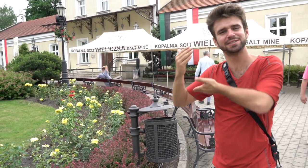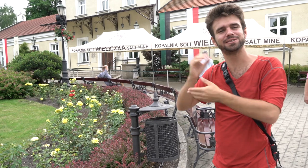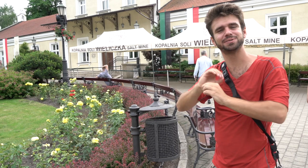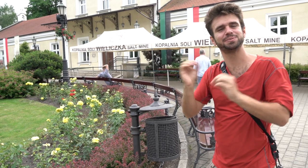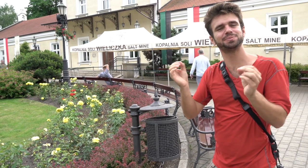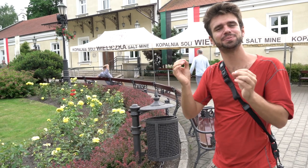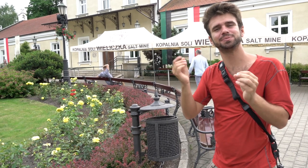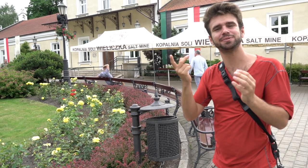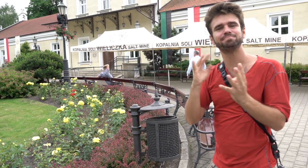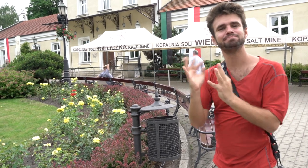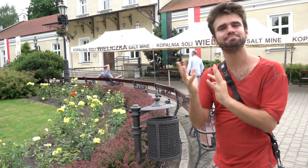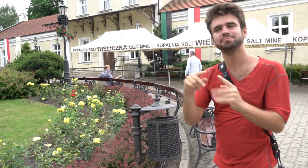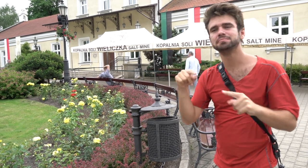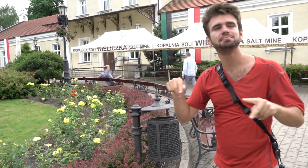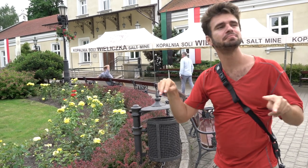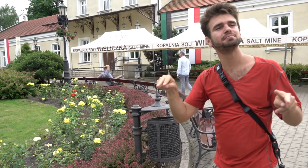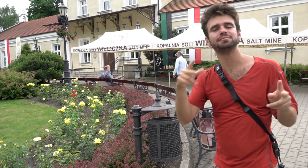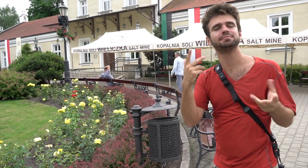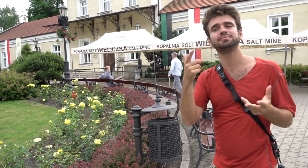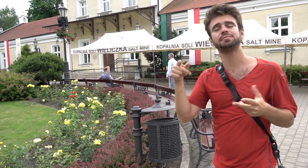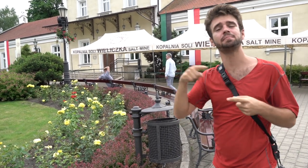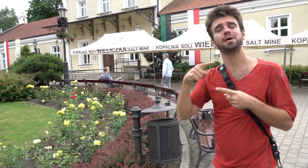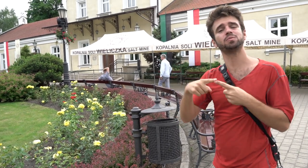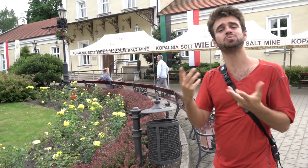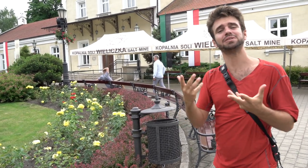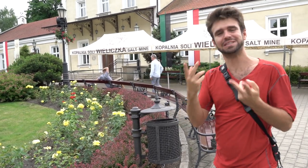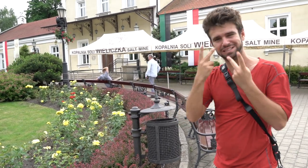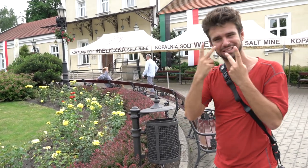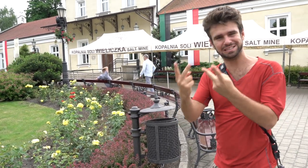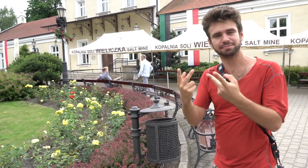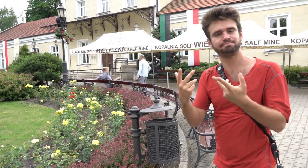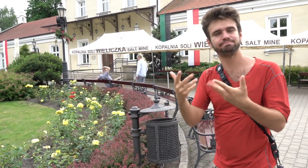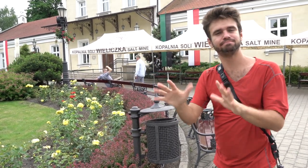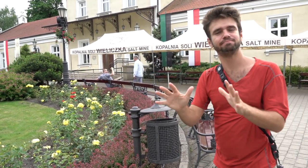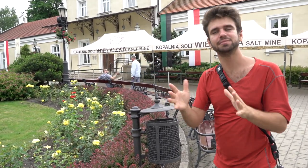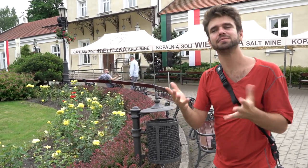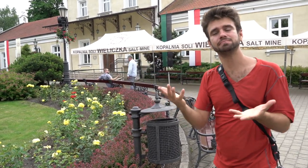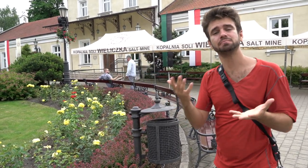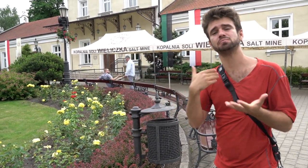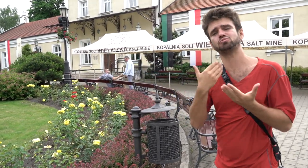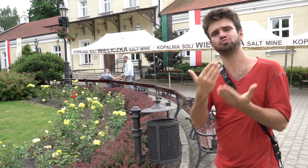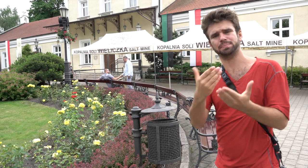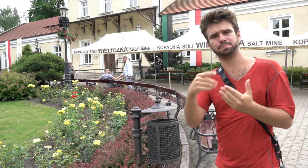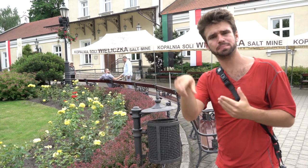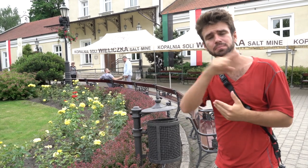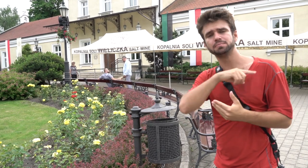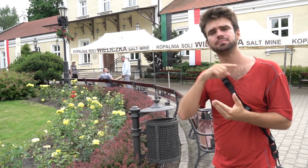Basically, all I did is taking a look at how beautiful statues are or in awe of how deep this mining is.